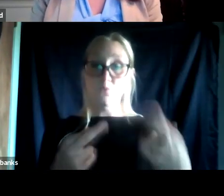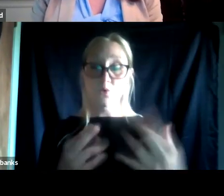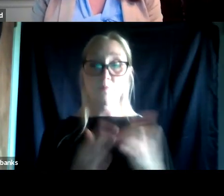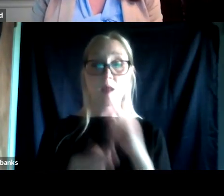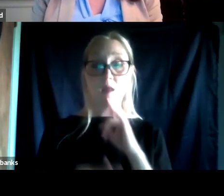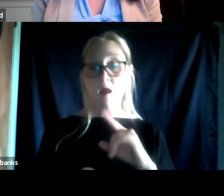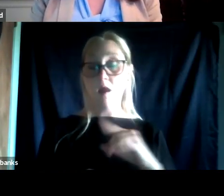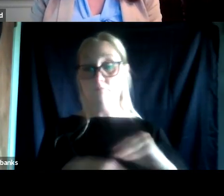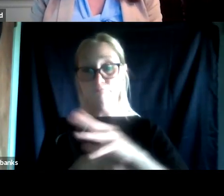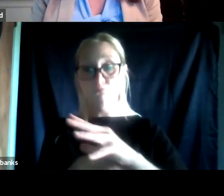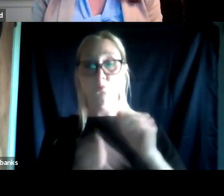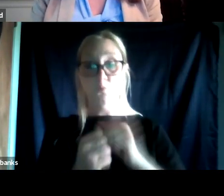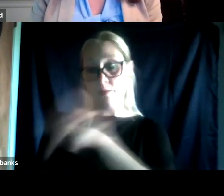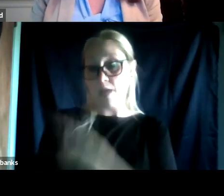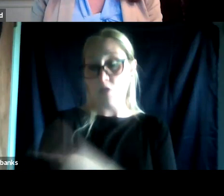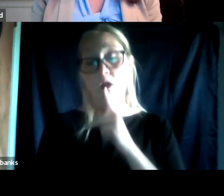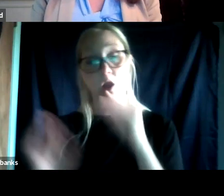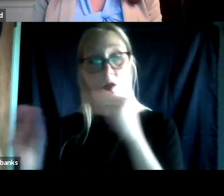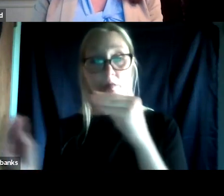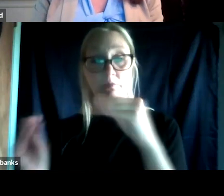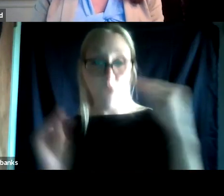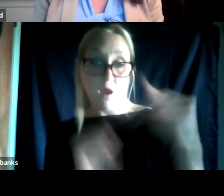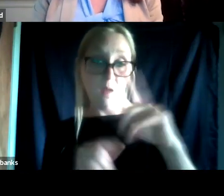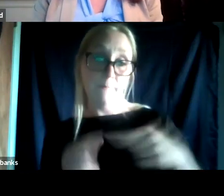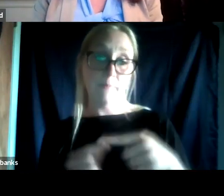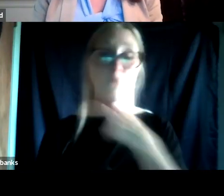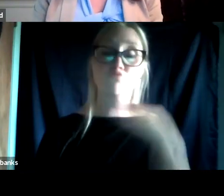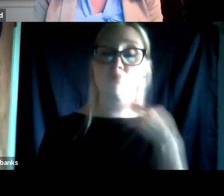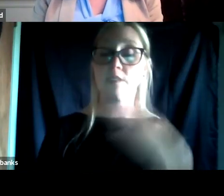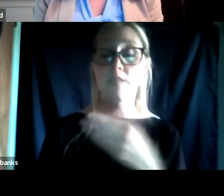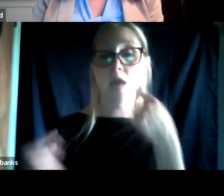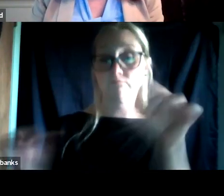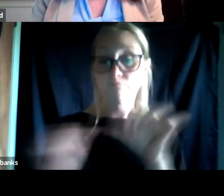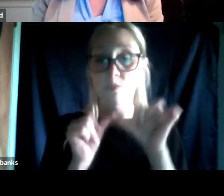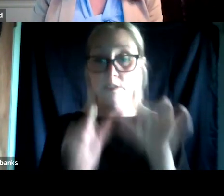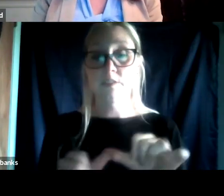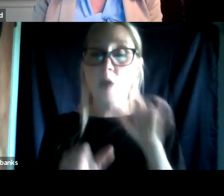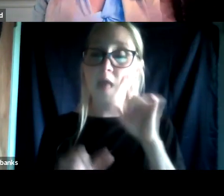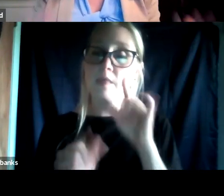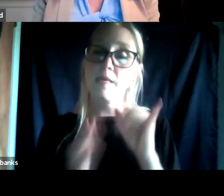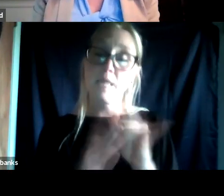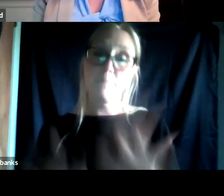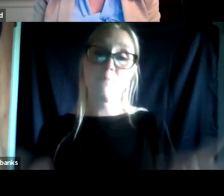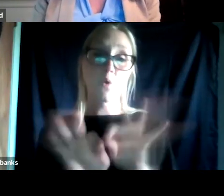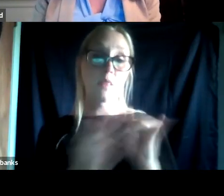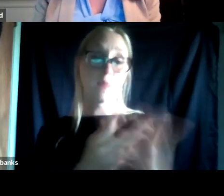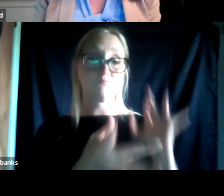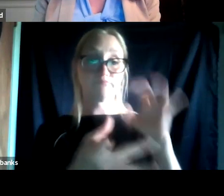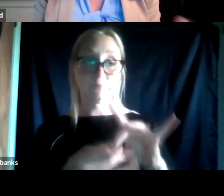about risk and resilience. And so I think it's really important that we bring information like this, that we put this link into people's hands